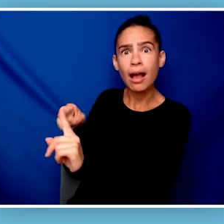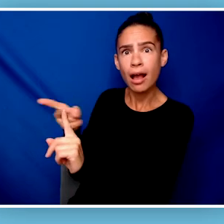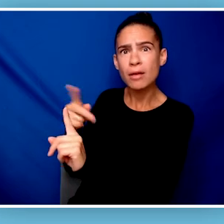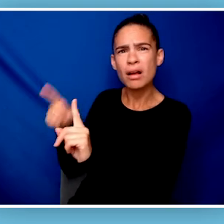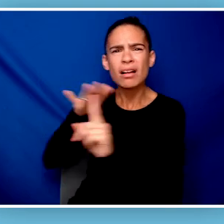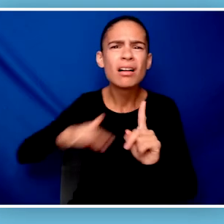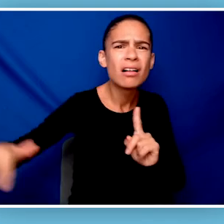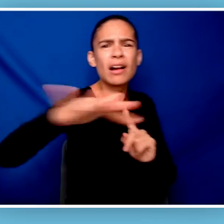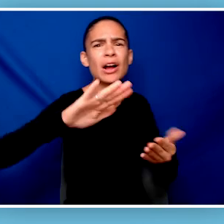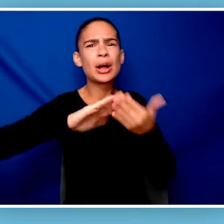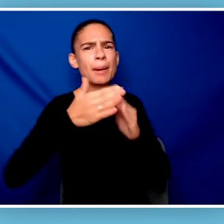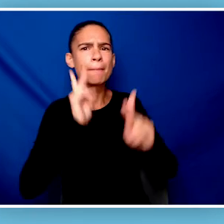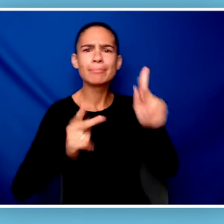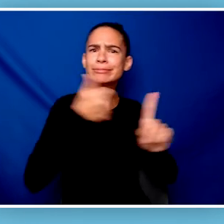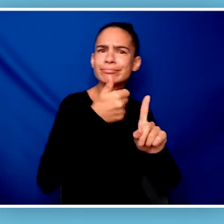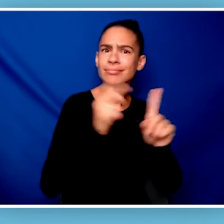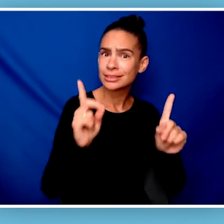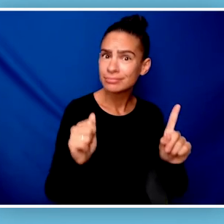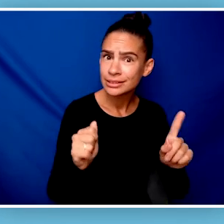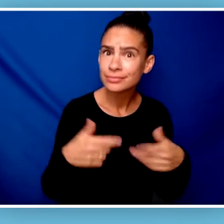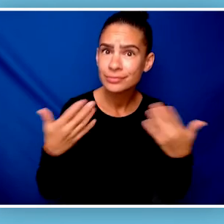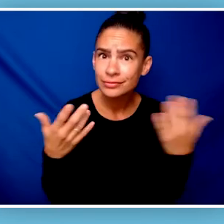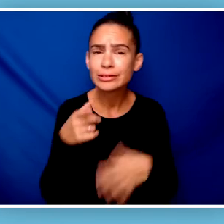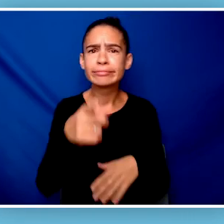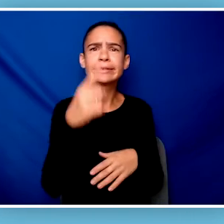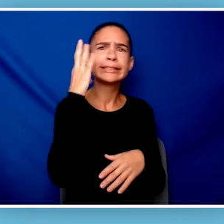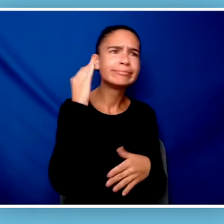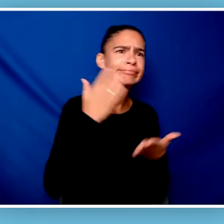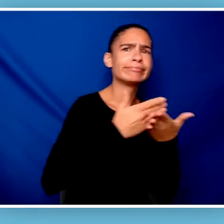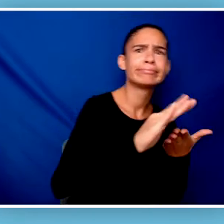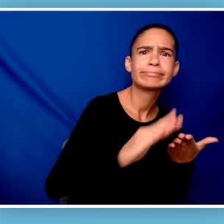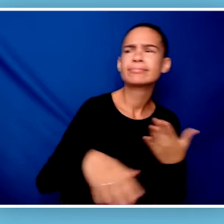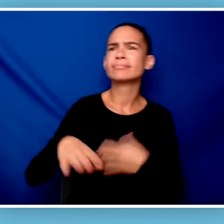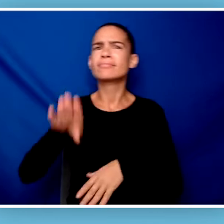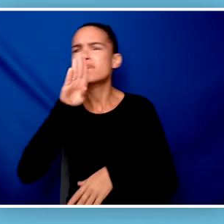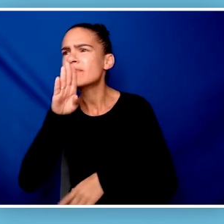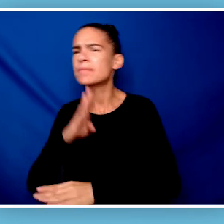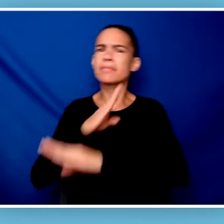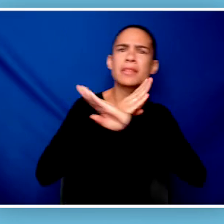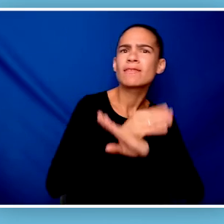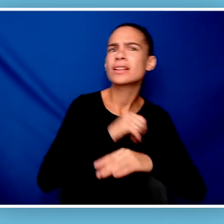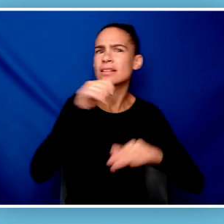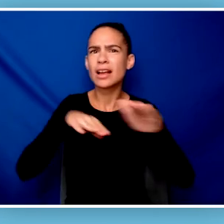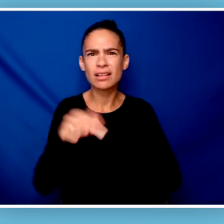not just for him, but for all community members with disabilities. If you're facing exclusion and inaccessibility,